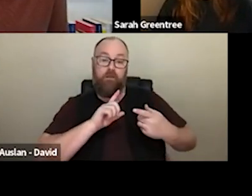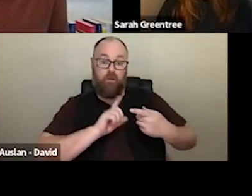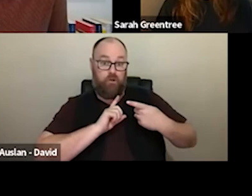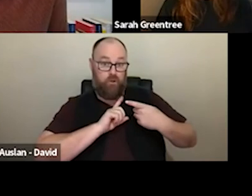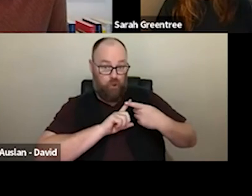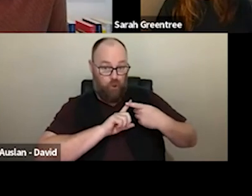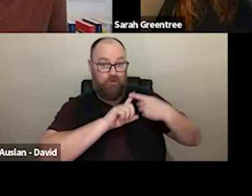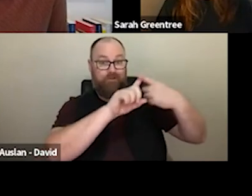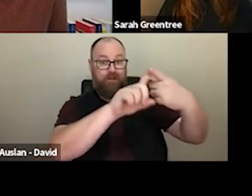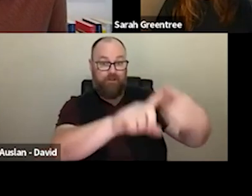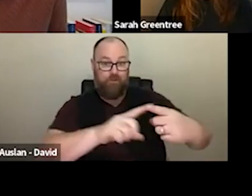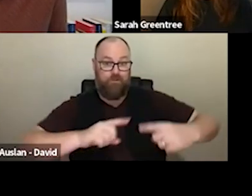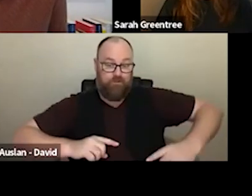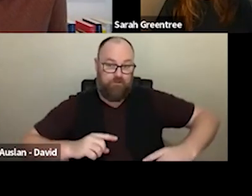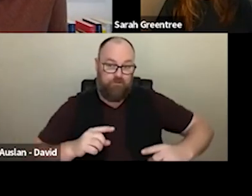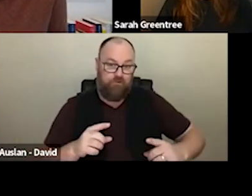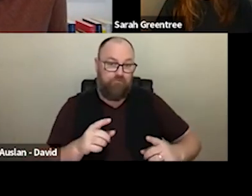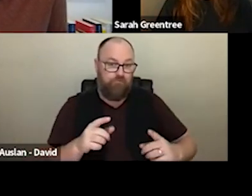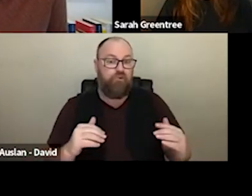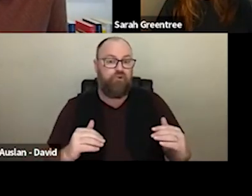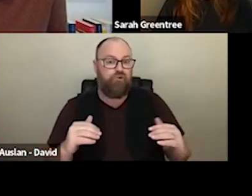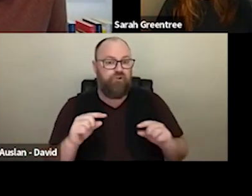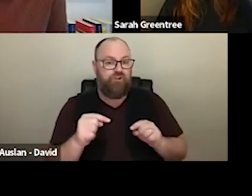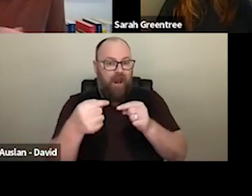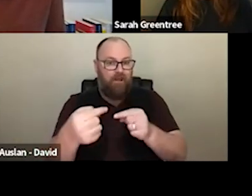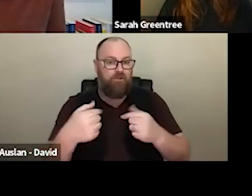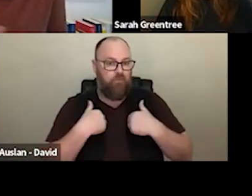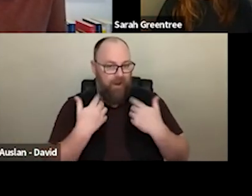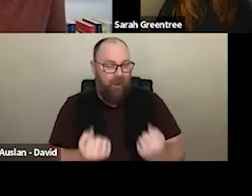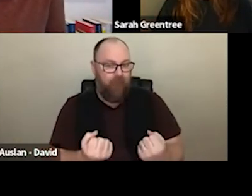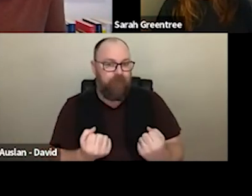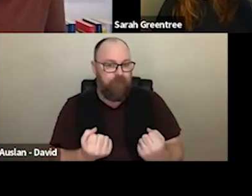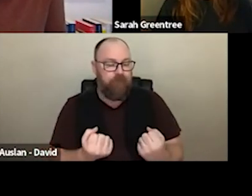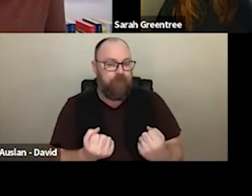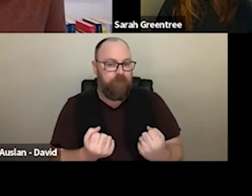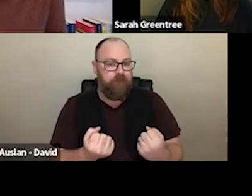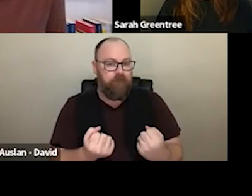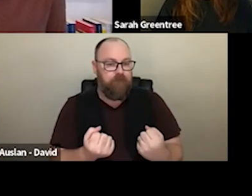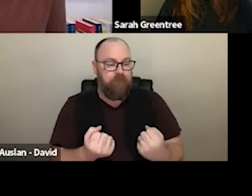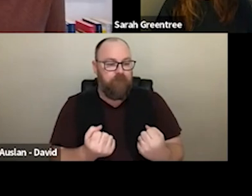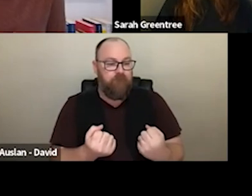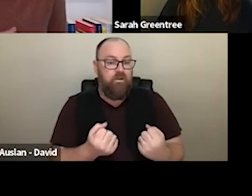we're facing within our operations over the period of on the continuous challenges that we are facing within our operations over the period of this funding round. So 2025 and onwards. And over that new